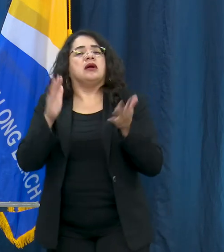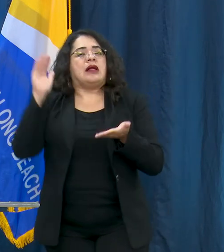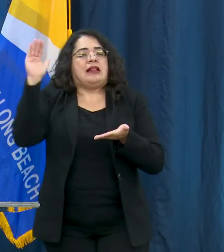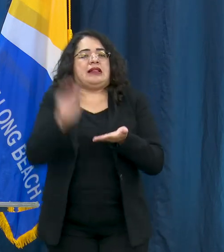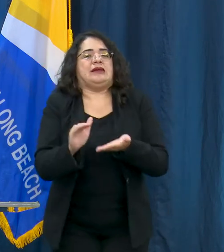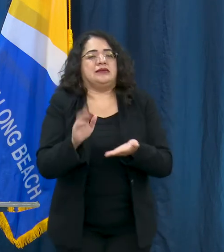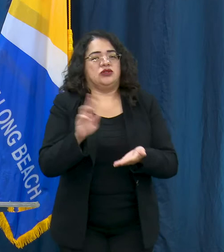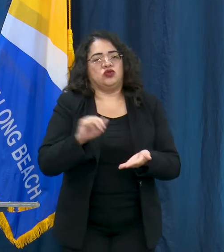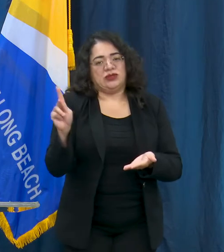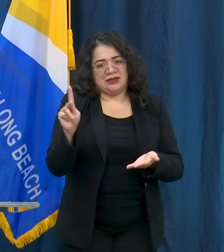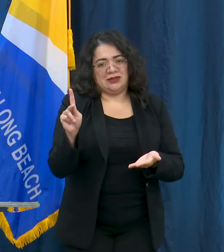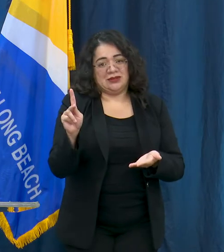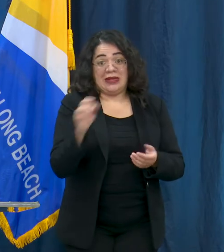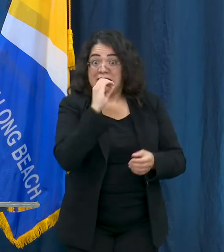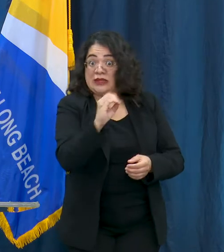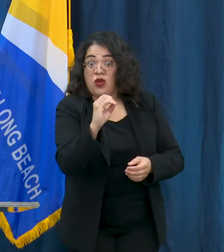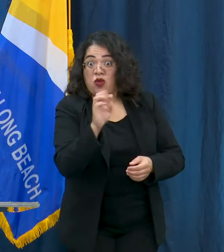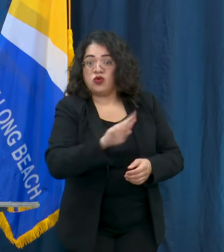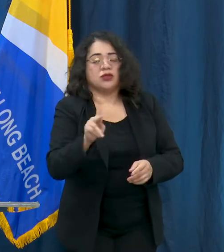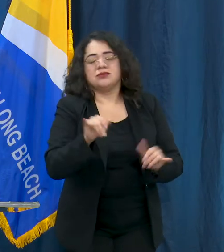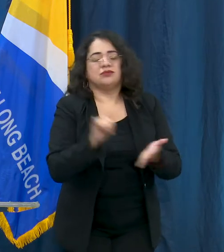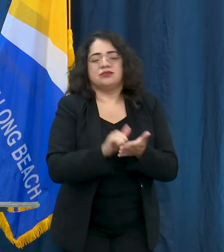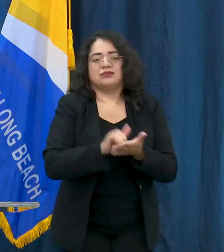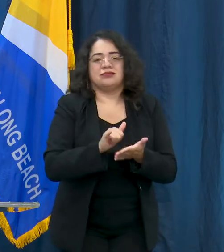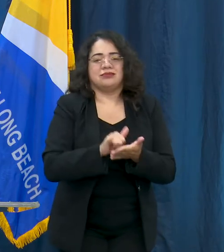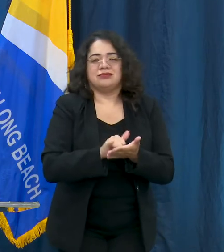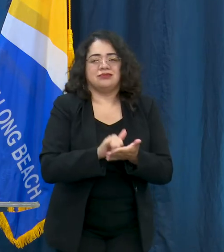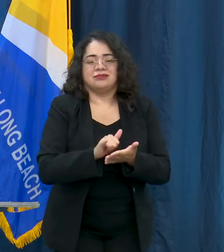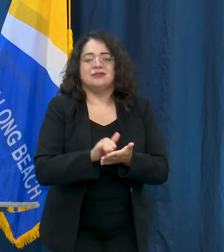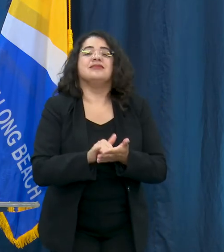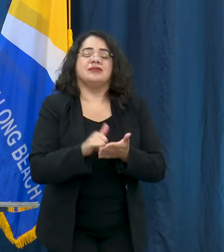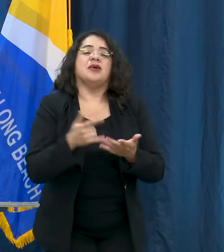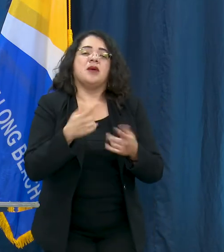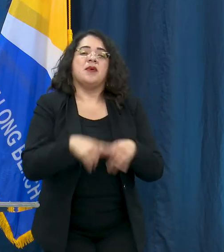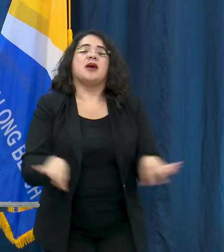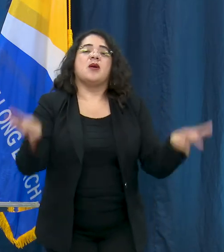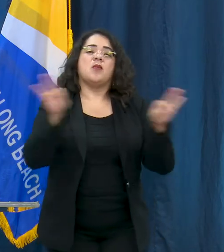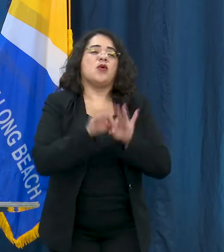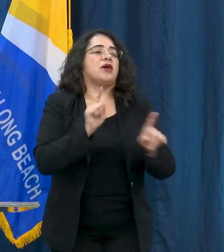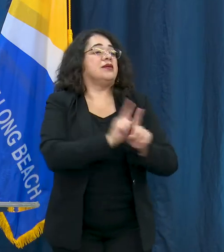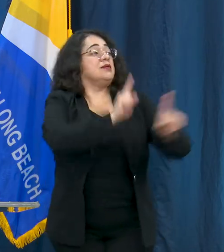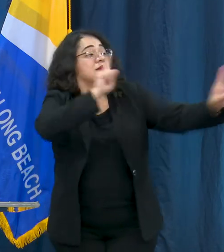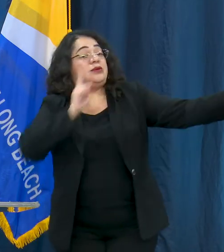for shorter periods at longer distances away from you.